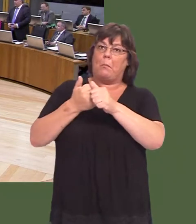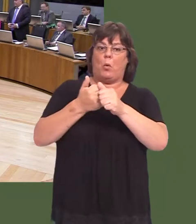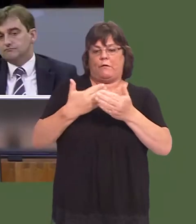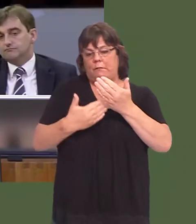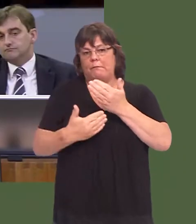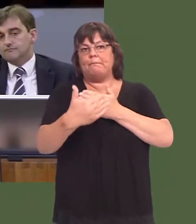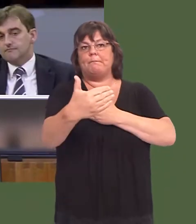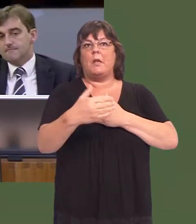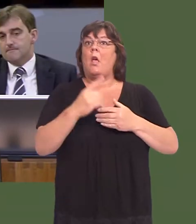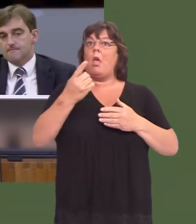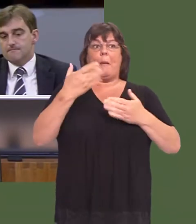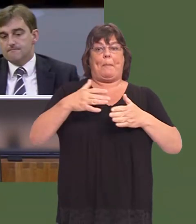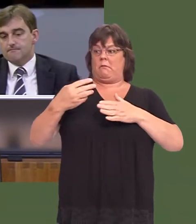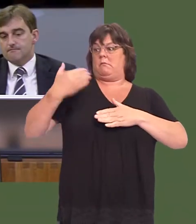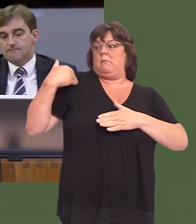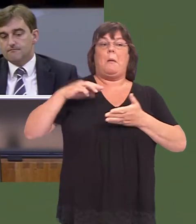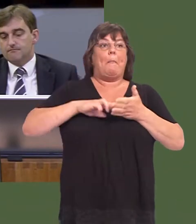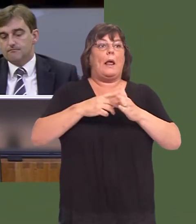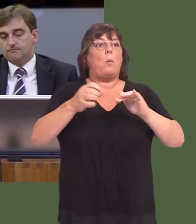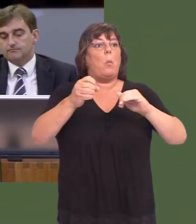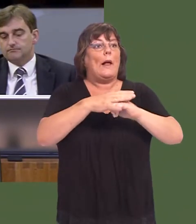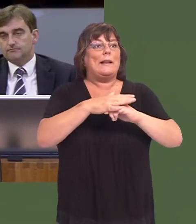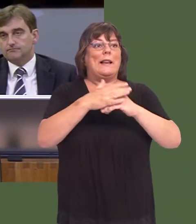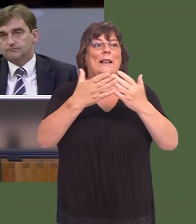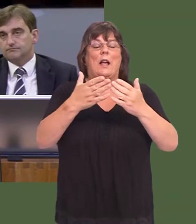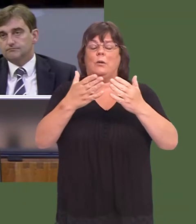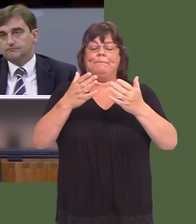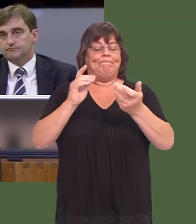Theyíve gone from being in a position of planning a wedding to arranging funeral.